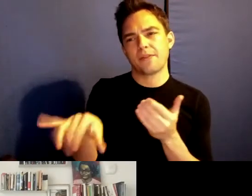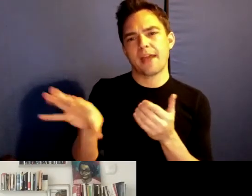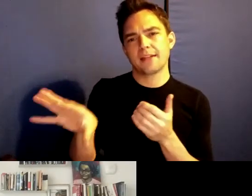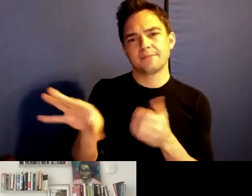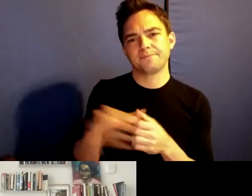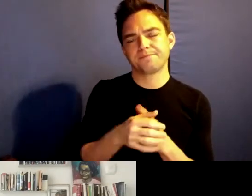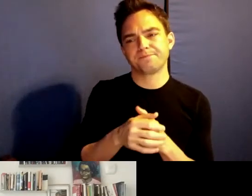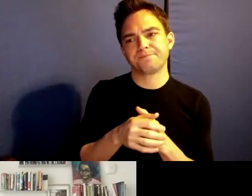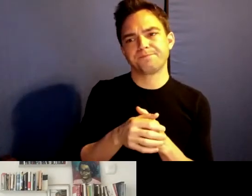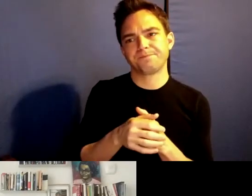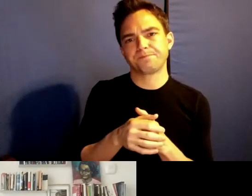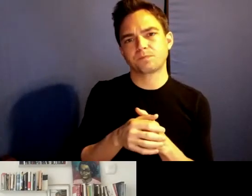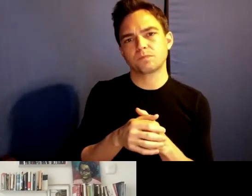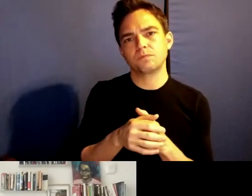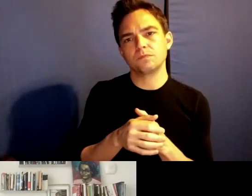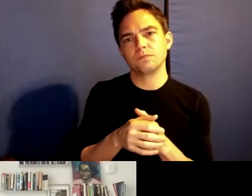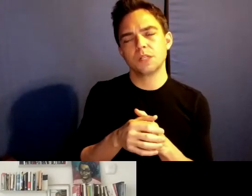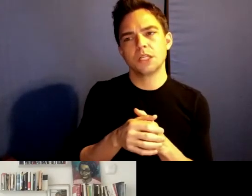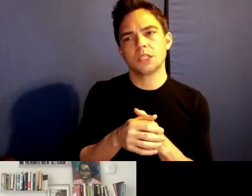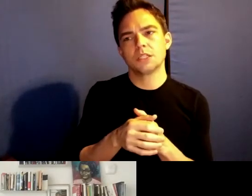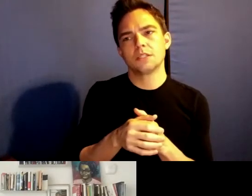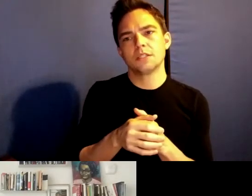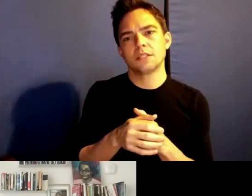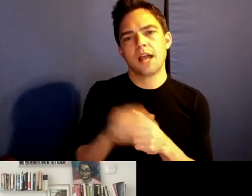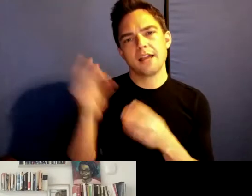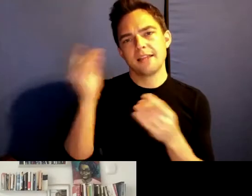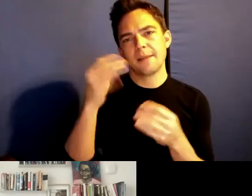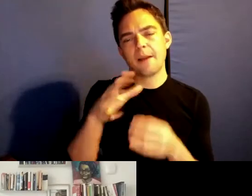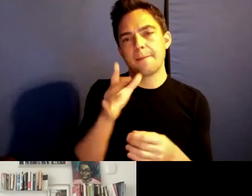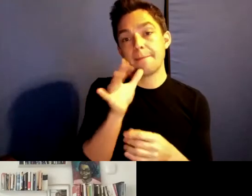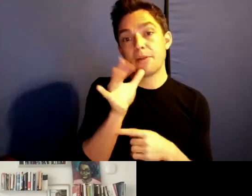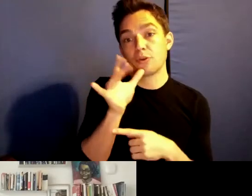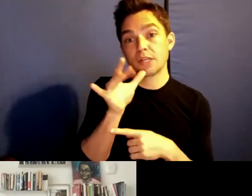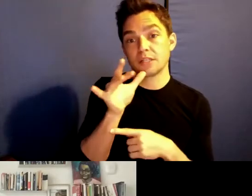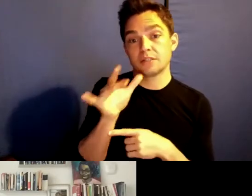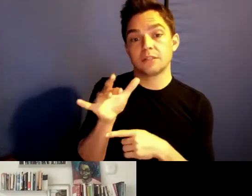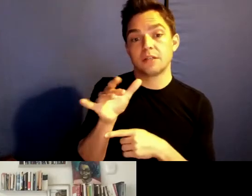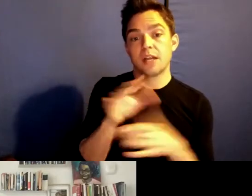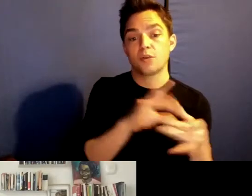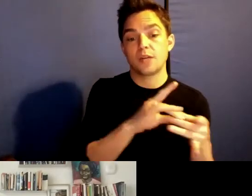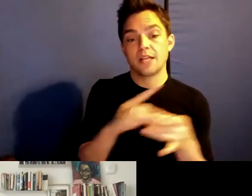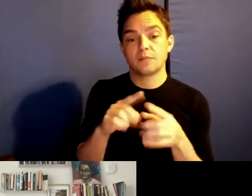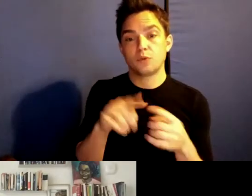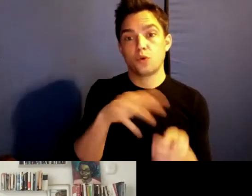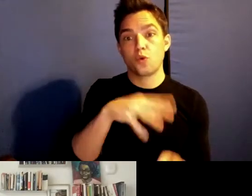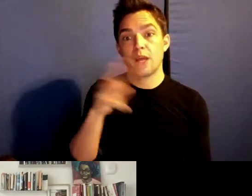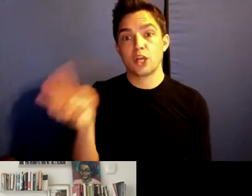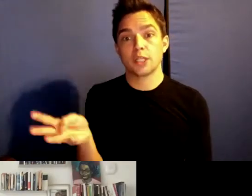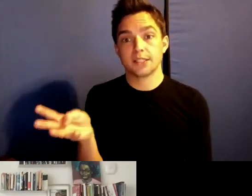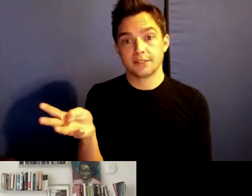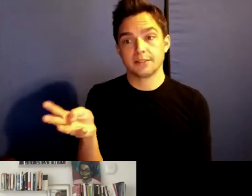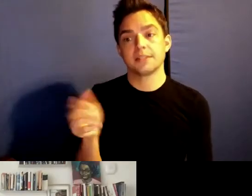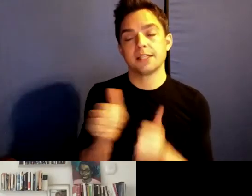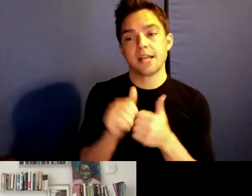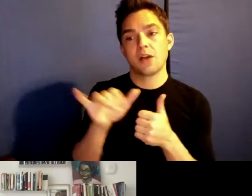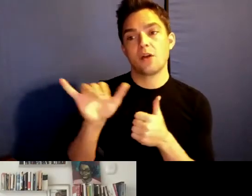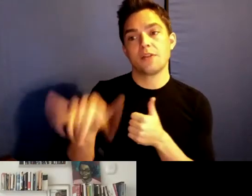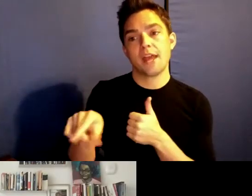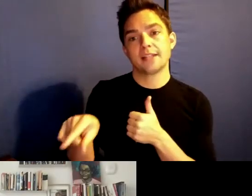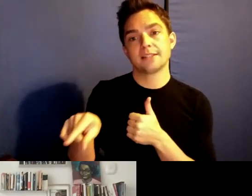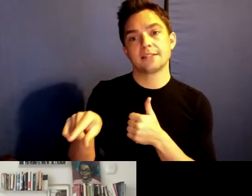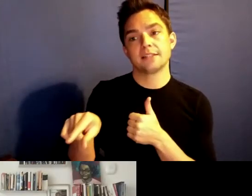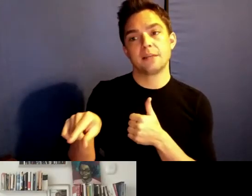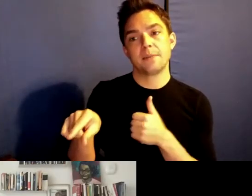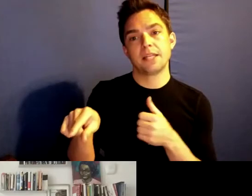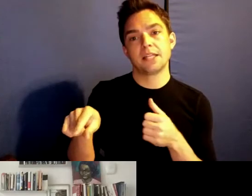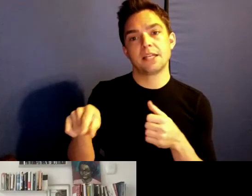I'm thinking about mothering in a relationship, the ways that it's been located and kind of